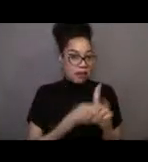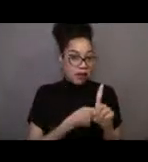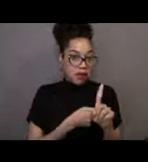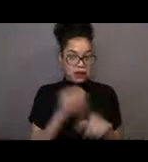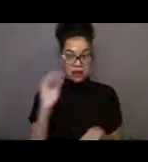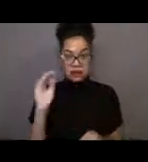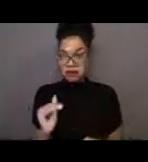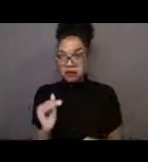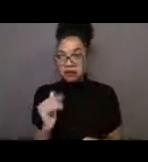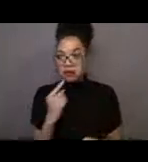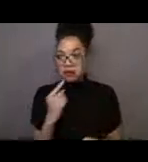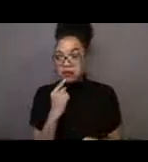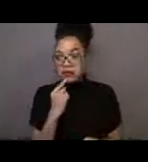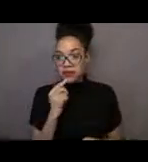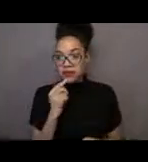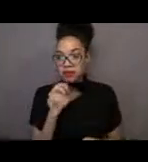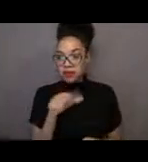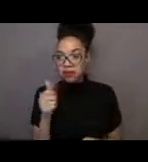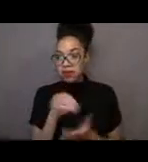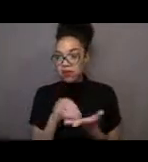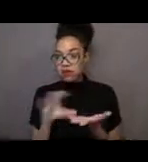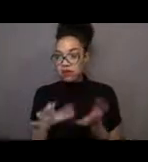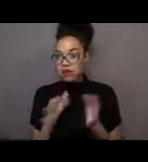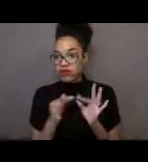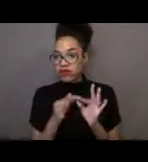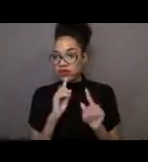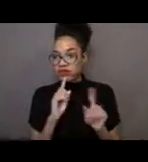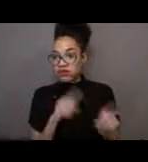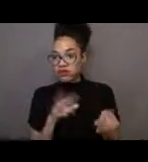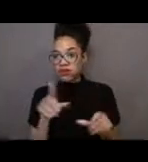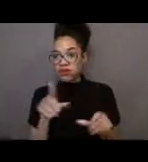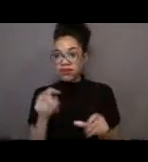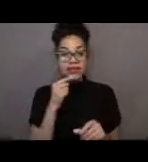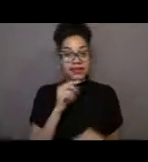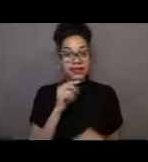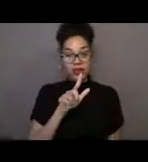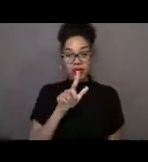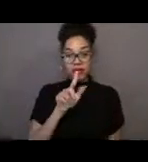Let's see, we've got Reed says, "21 days." That seems fast.